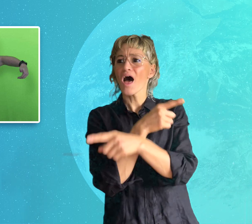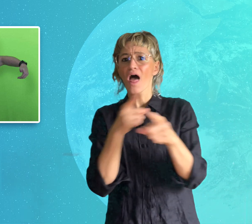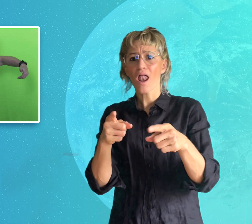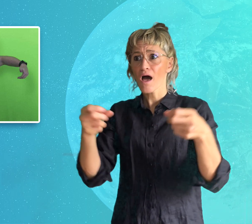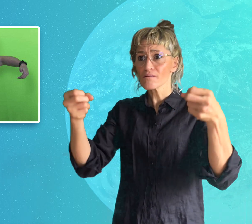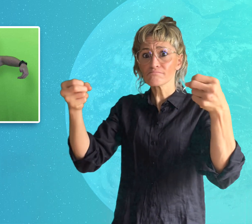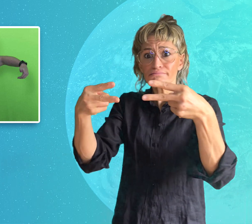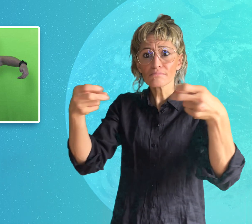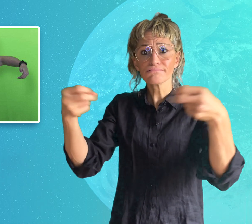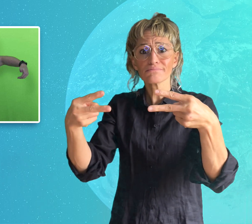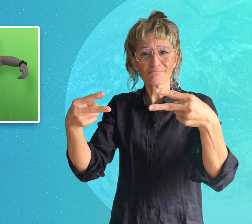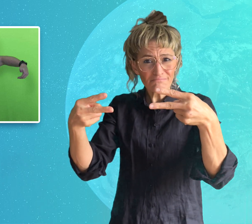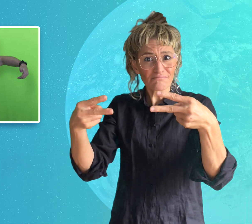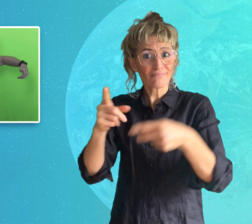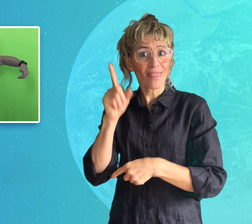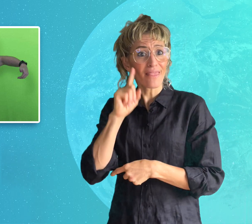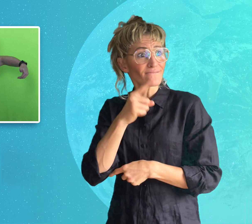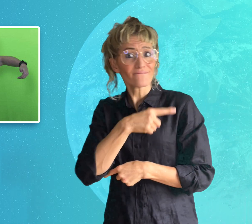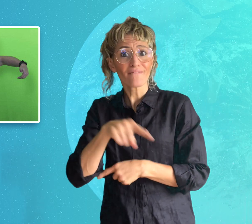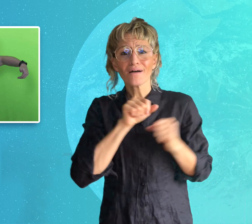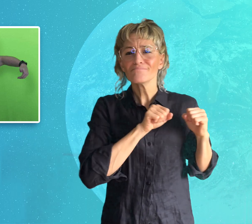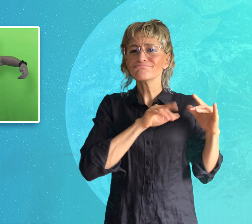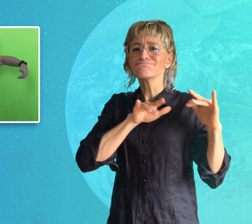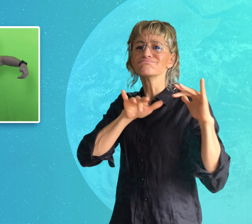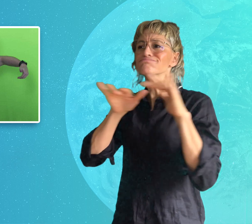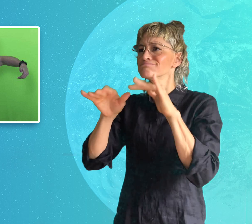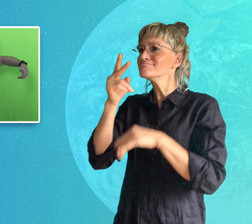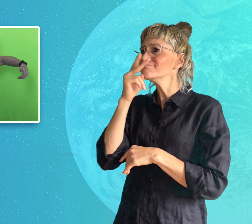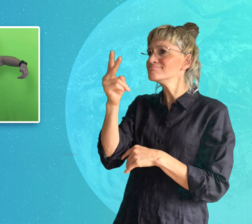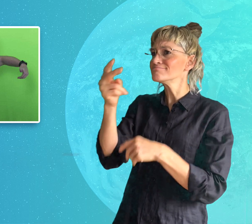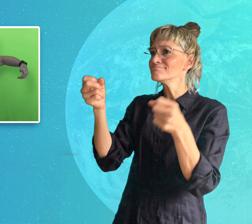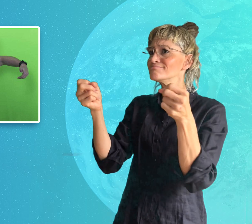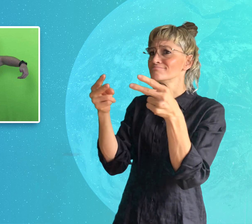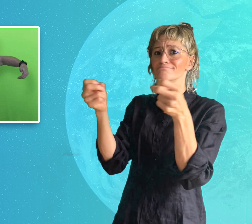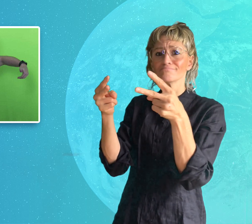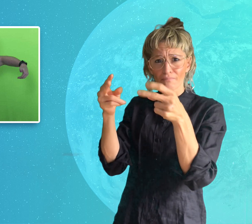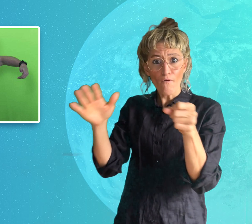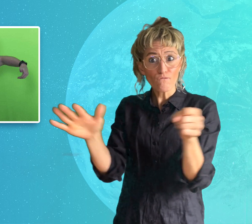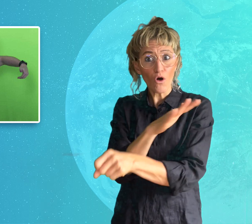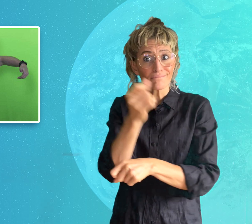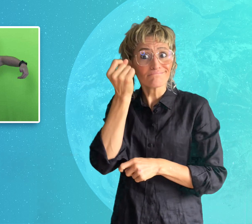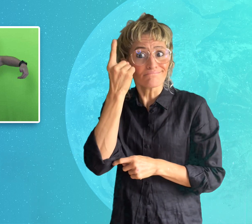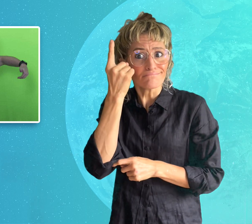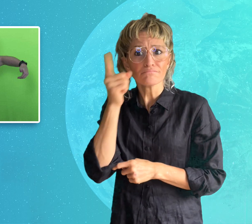which do not allow Deaf festival goers to fully understand